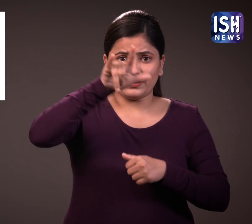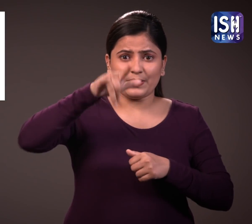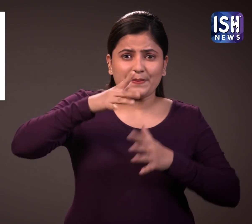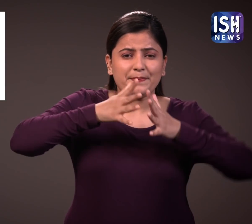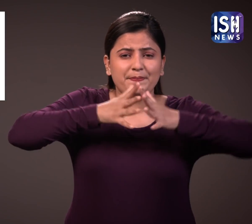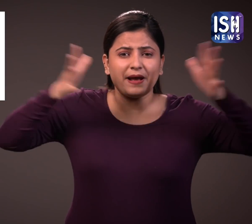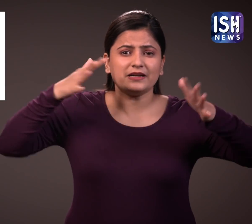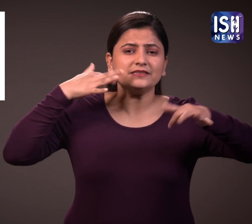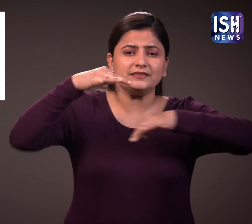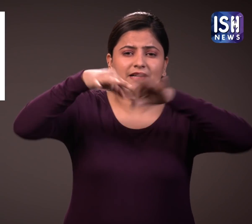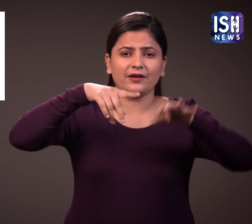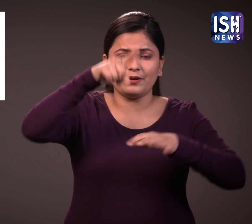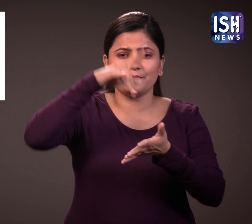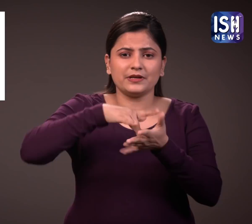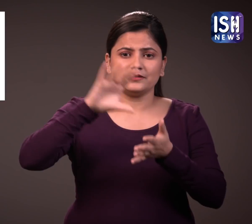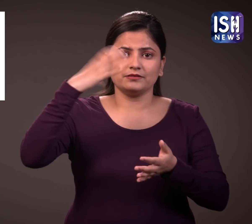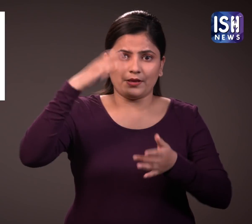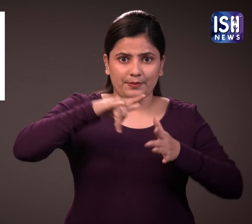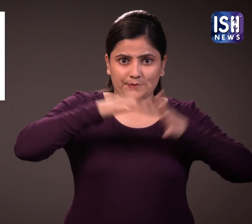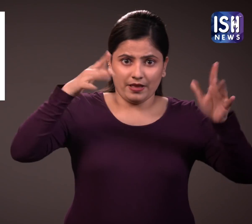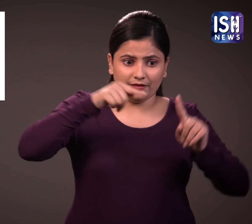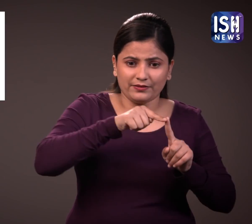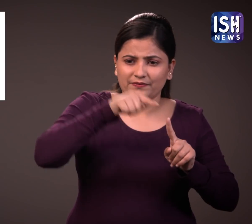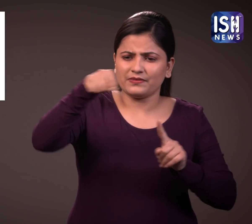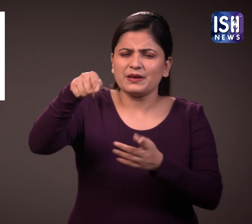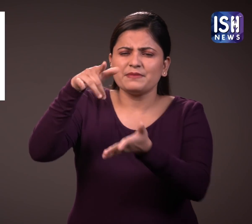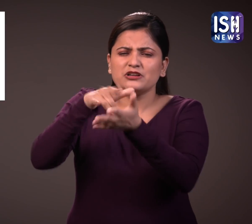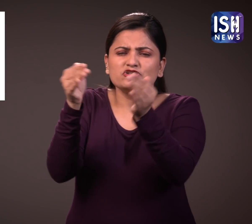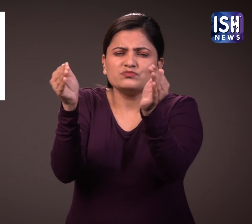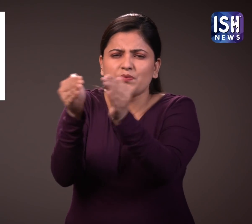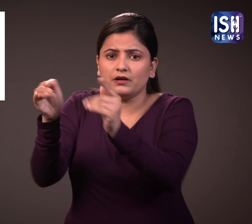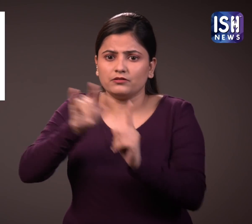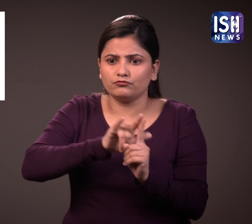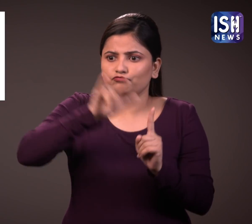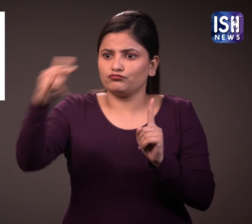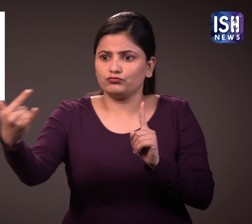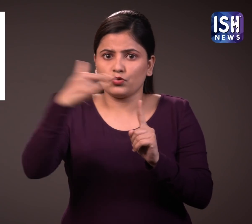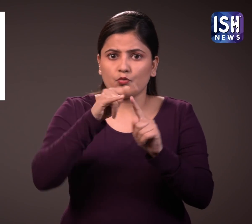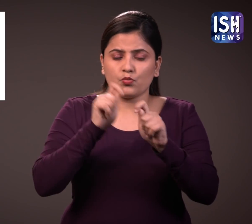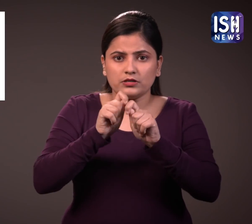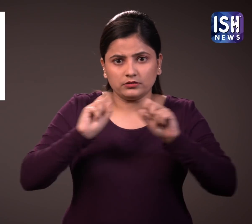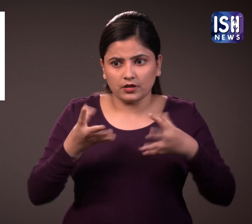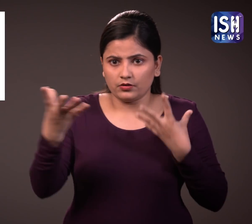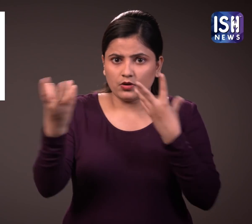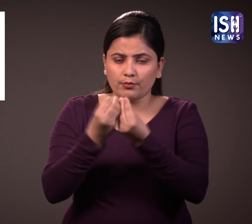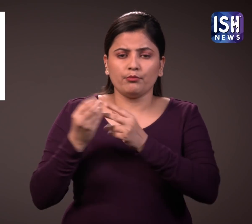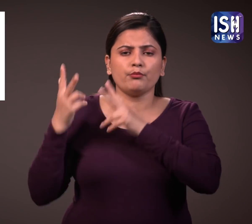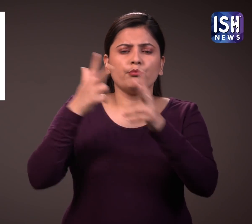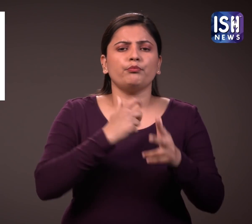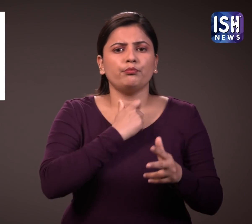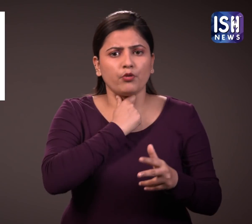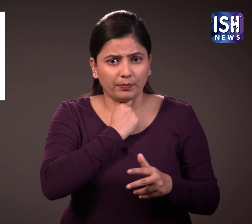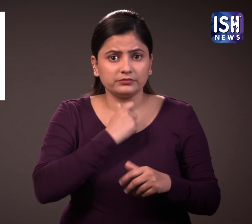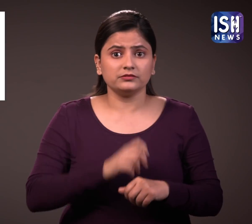to providing small cities air connectivity with metros.